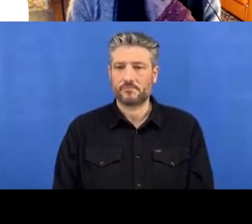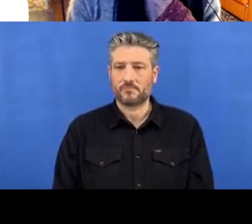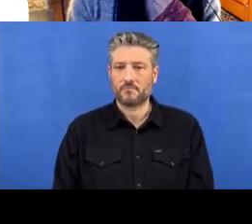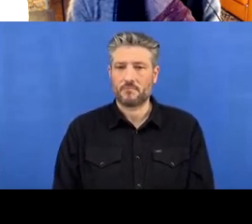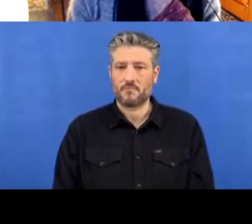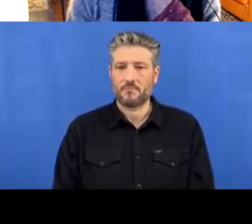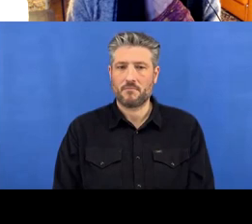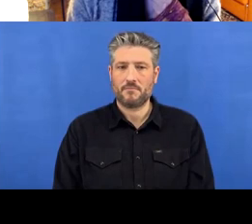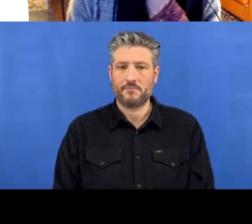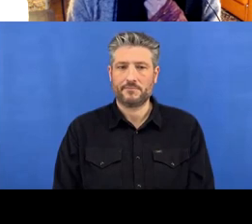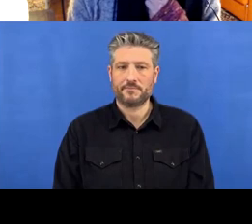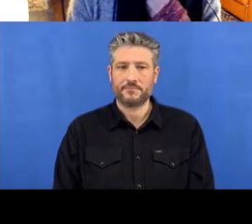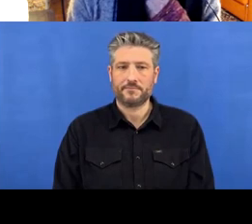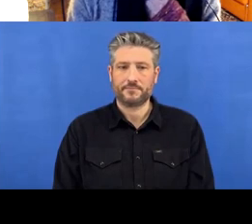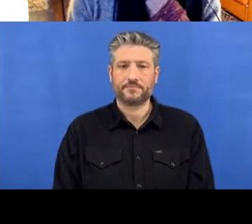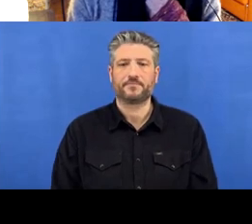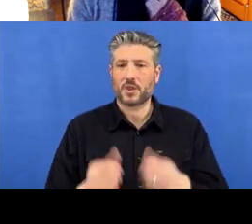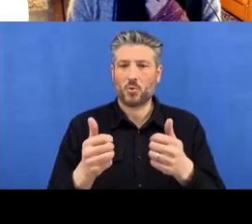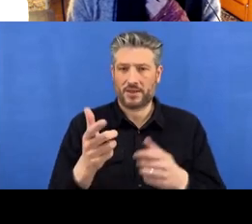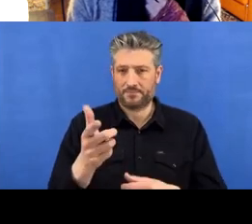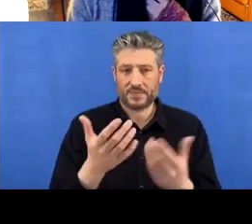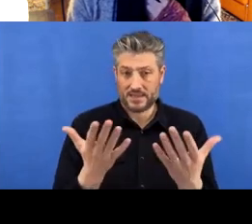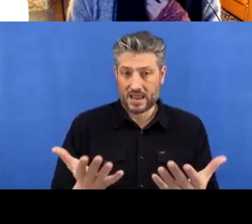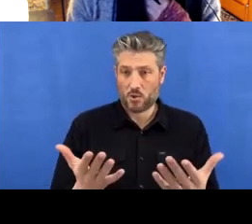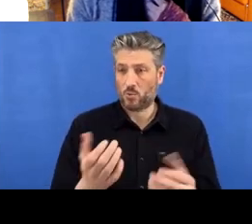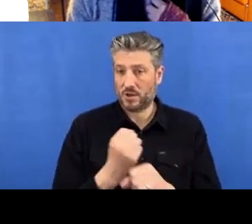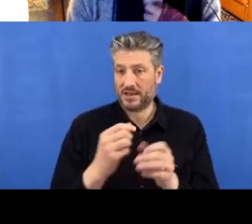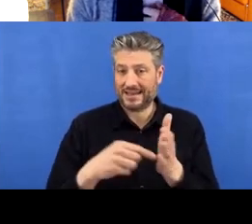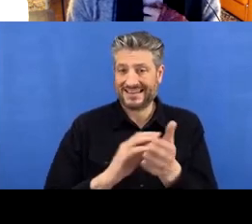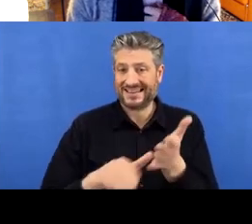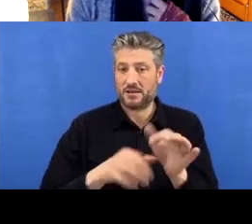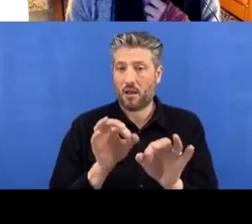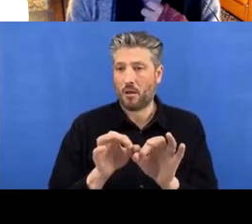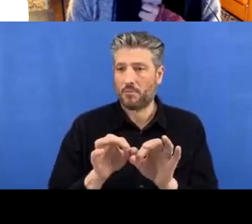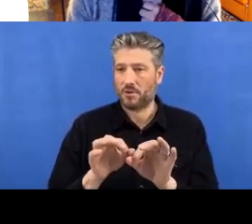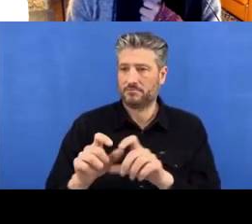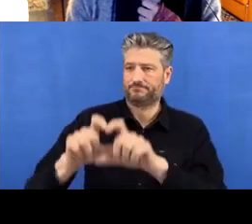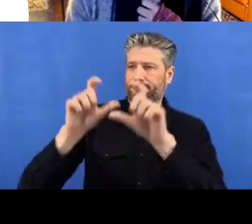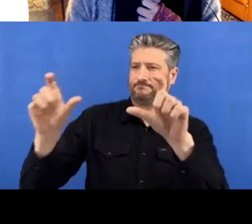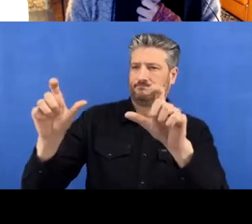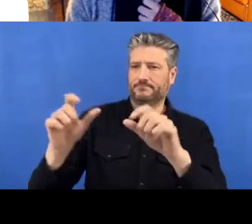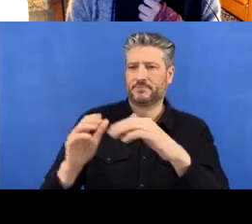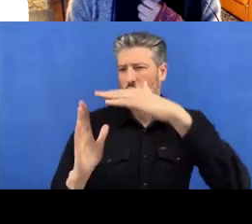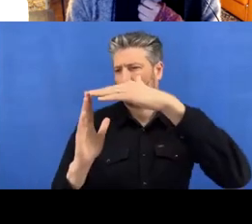Okay, so now we've got the Git tab in the top-right as well and we can do the same thing again we've already got